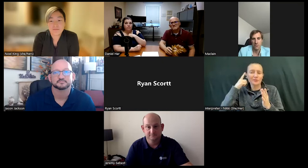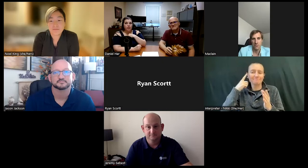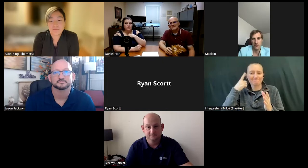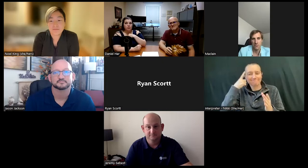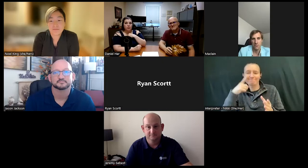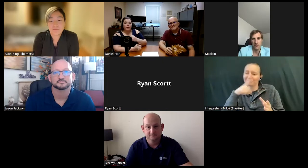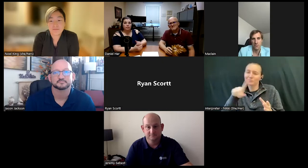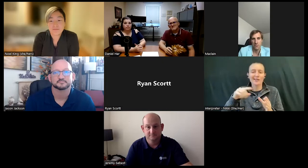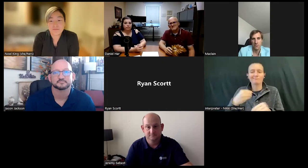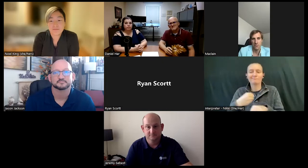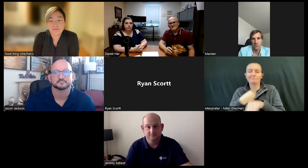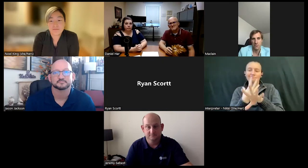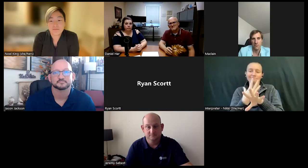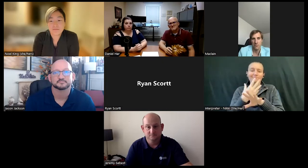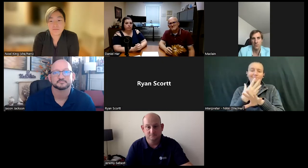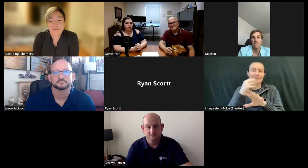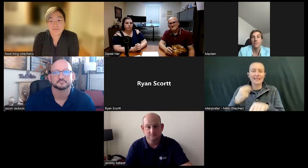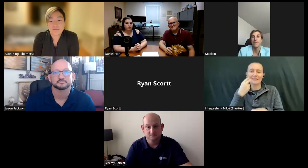their lips can be read.